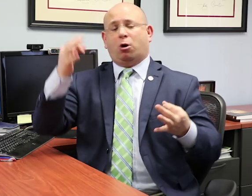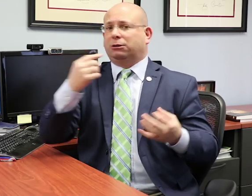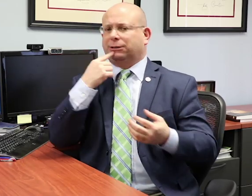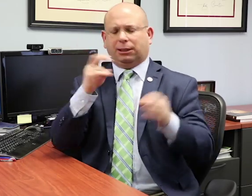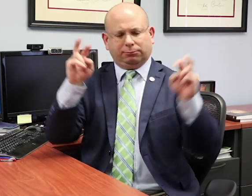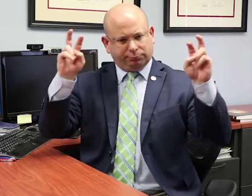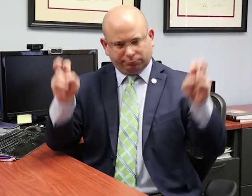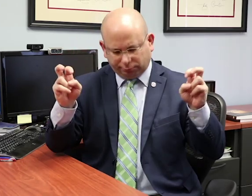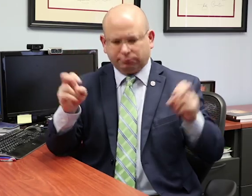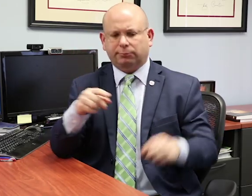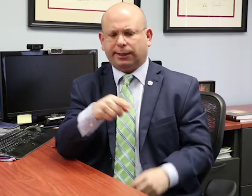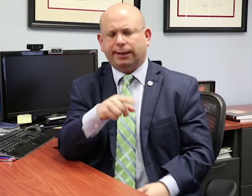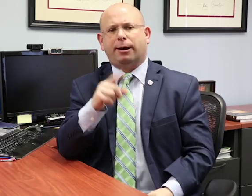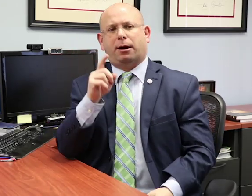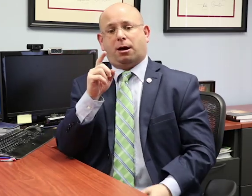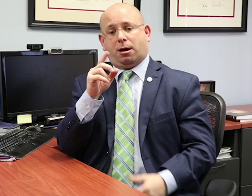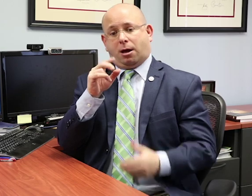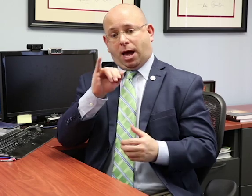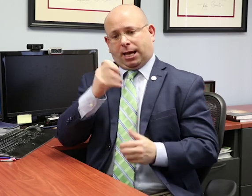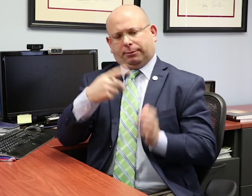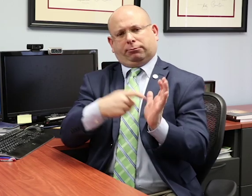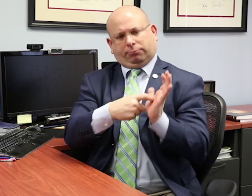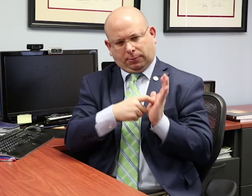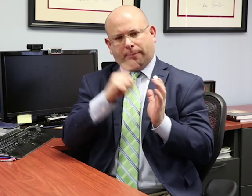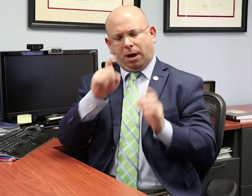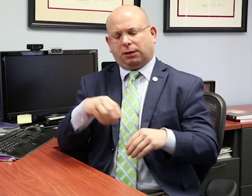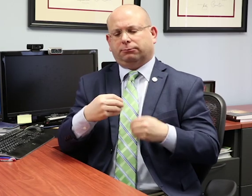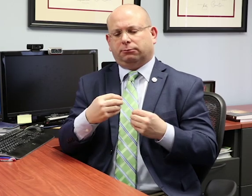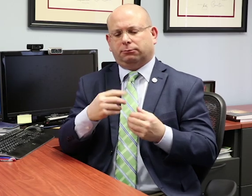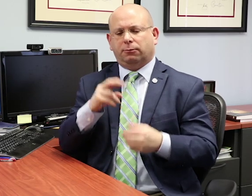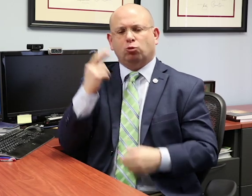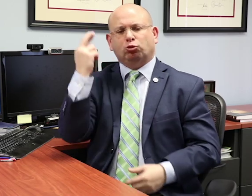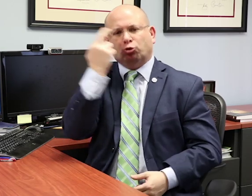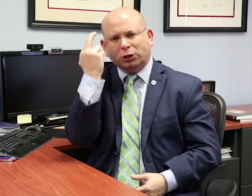The Supreme Court decided that the IDEA only required school districts to develop for each student with